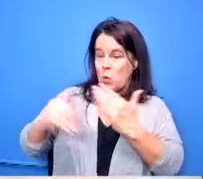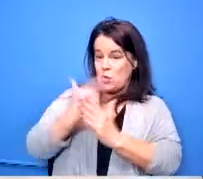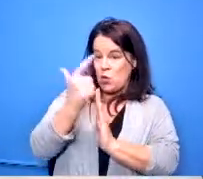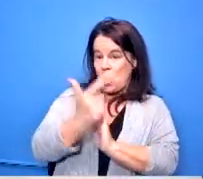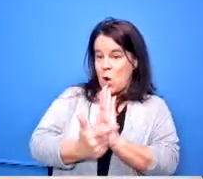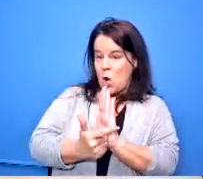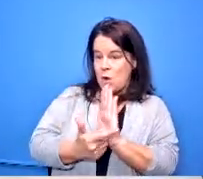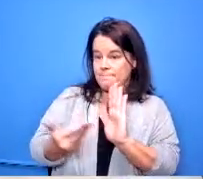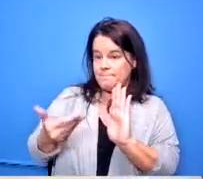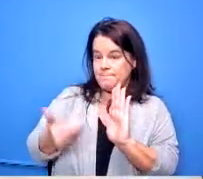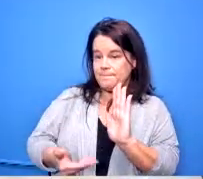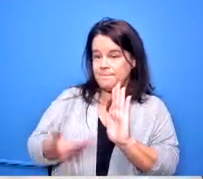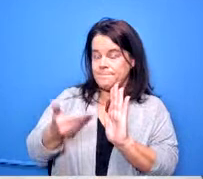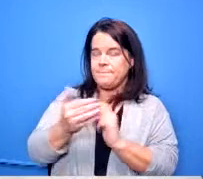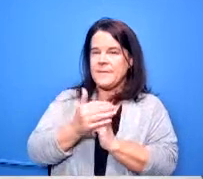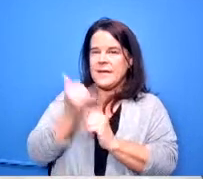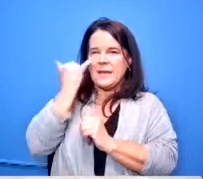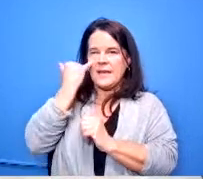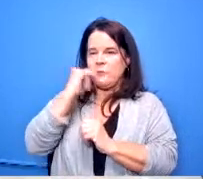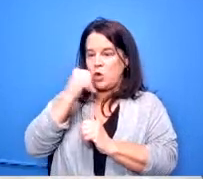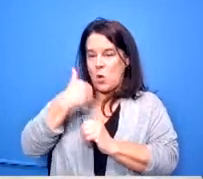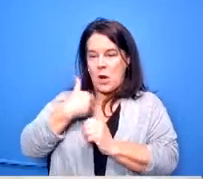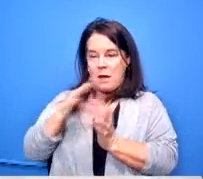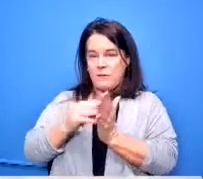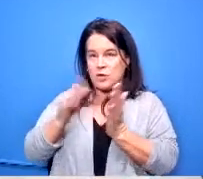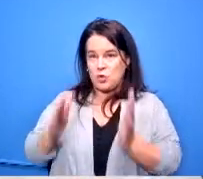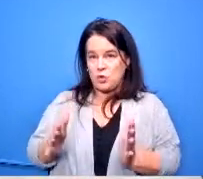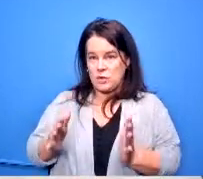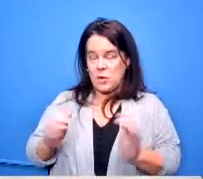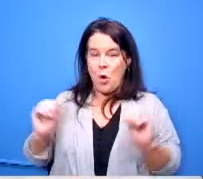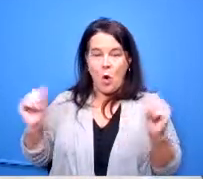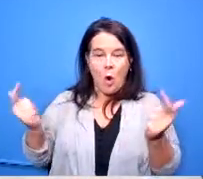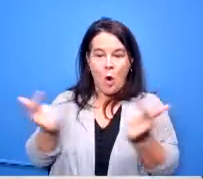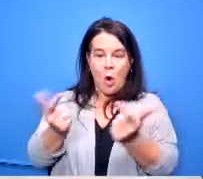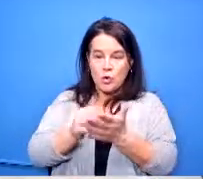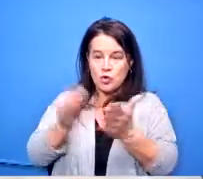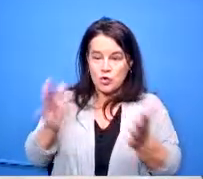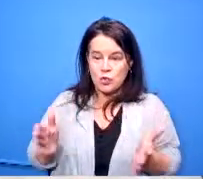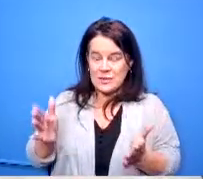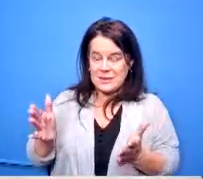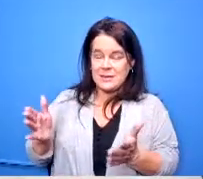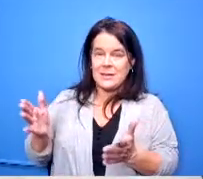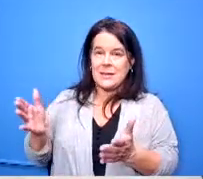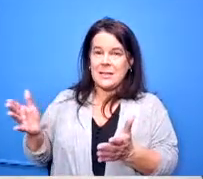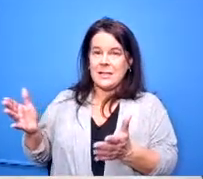that if we don't have students all students to their buildings within a half an hour of the